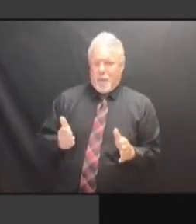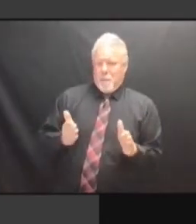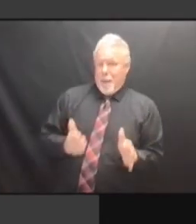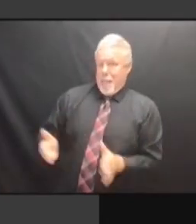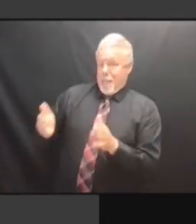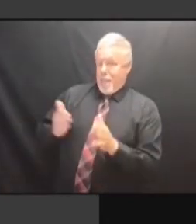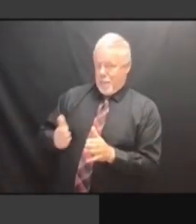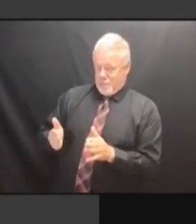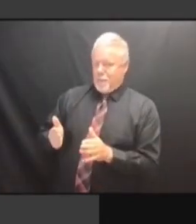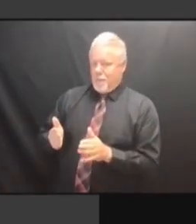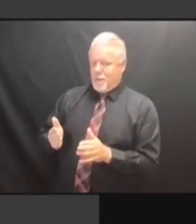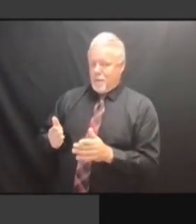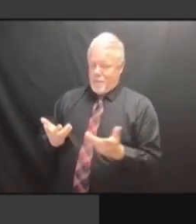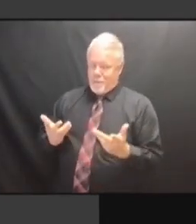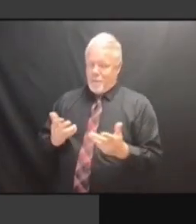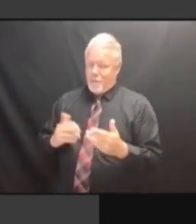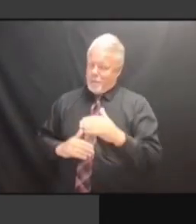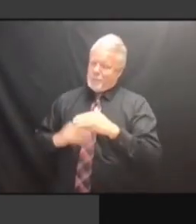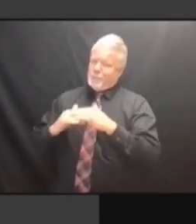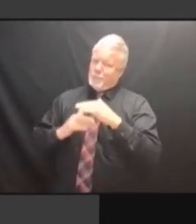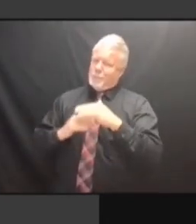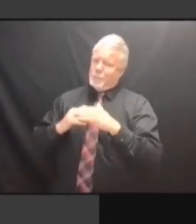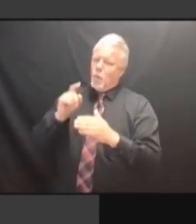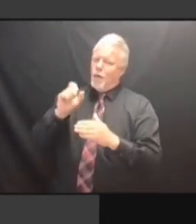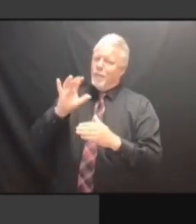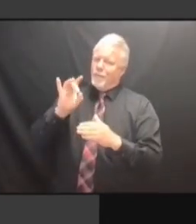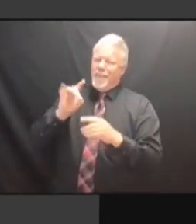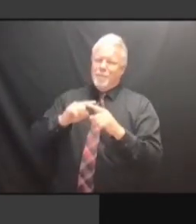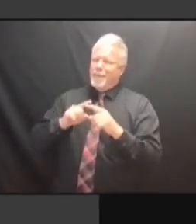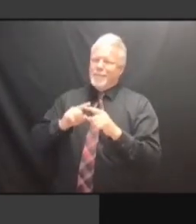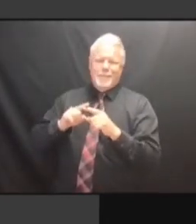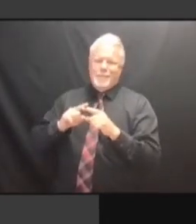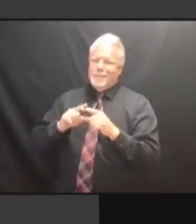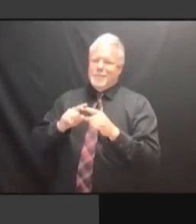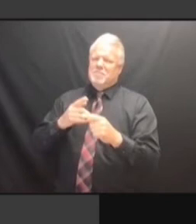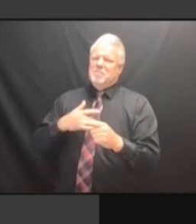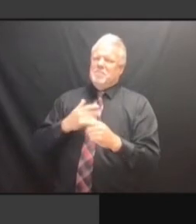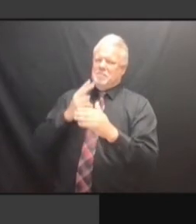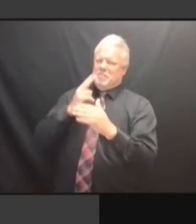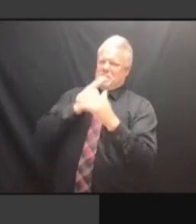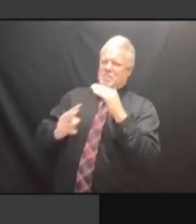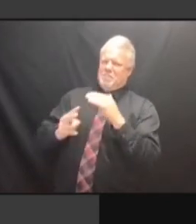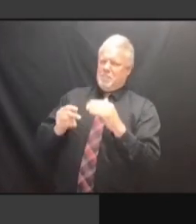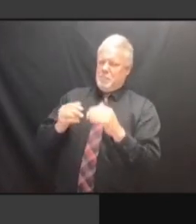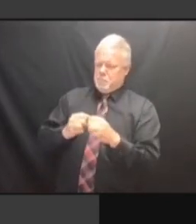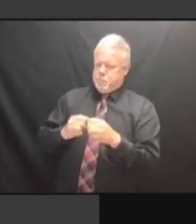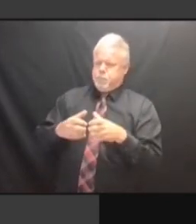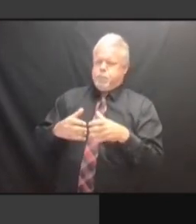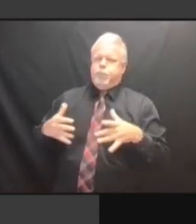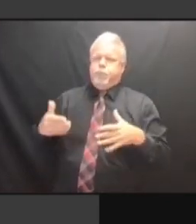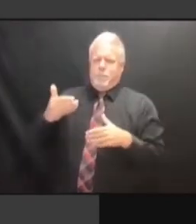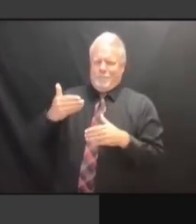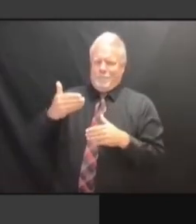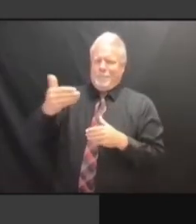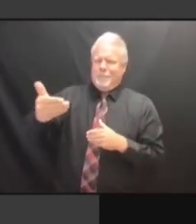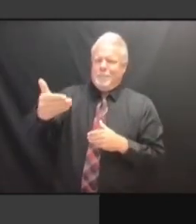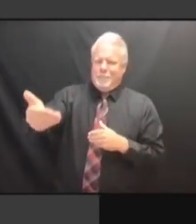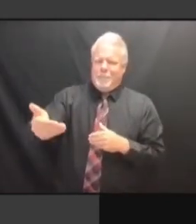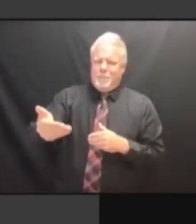WE'LL HAVE ONSITE. WHAT THAT NEXT PHASE WE'LL HAVE ONSITE. WHAT THAT NEXT PHASE WILL WE'LL HAVE ONSITE. WHAT THAT NEXT PHASE WILL BE WHAT THAT NEXT PHASE WILL BE WHAT THAT NEXT PHASE WILL BE WHEN WHAT THAT NEXT PHASE WILL BE WHEN PUBLIC WHAT THAT NEXT PHASE WILL BE WHEN PUBLIC CAMPAIGN WHAT THAT NEXT PHASE WILL BE WHEN PUBLIC CAMPAIGN FINANCE WHAT THAT NEXT PHASE WILL BE WHEN PUBLIC CAMPAIGN FINANCE IS WHEN PUBLIC CAMPAIGN FINANCE IS WHEN PUBLIC CAMPAIGN FINANCE IS FULLY WHEN PUBLIC CAMPAIGN FINANCE IS FULLY OPERATIONAL, WHEN PUBLIC CAMPAIGN FINANCE IS FULLY OPERATIONAL, IS WHEN PUBLIC CAMPAIGN FINANCE IS FULLY OPERATIONAL, IS STILL FULLY OPERATIONAL, IS STILL FULLY OPERATIONAL, IS STILL SOMETHING FULLY OPERATIONAL, IS STILL SOMETHING THAT FULLY OPERATIONAL, IS STILL SOMETHING THAT HAS FULLY OPERATIONAL, IS STILL SOMETHING THAT HAS TO FULLY OPERATIONAL, IS STILL SOMETHING THAT HAS TO BE SOMETHING THAT HAS TO BE SOMETHING THAT HAS TO BE CONSIDERED SOMETHING THAT HAS TO BE CONSIDERED AS SOMETHING THAT HAS TO BE CONSIDERED AS THEY SOMETHING THAT HAS TO BE CONSIDERED AS THEY GO SOMETHING THAT HAS TO BE CONSIDERED AS THEY GO FORWARD CONSIDERED AS THEY GO FORWARD